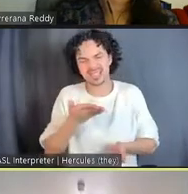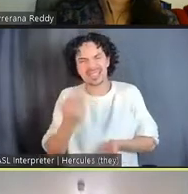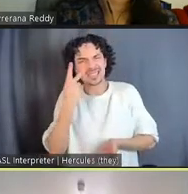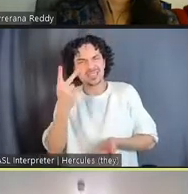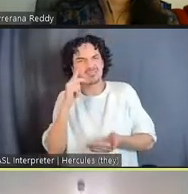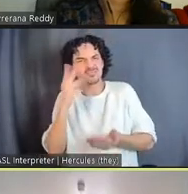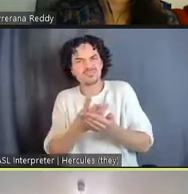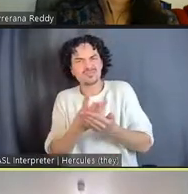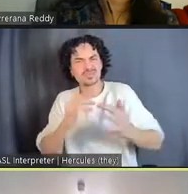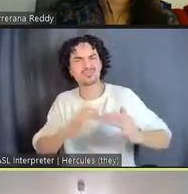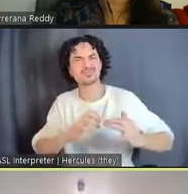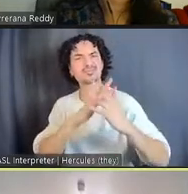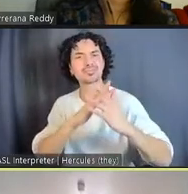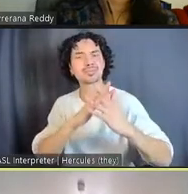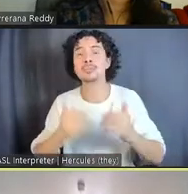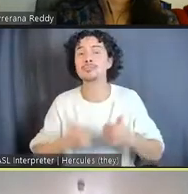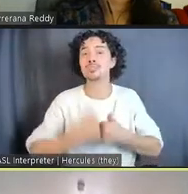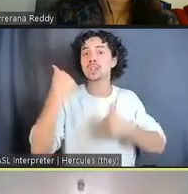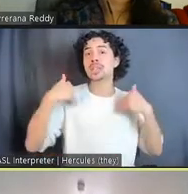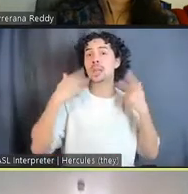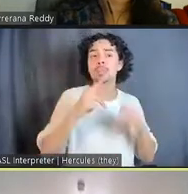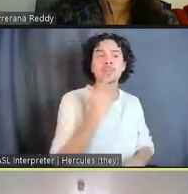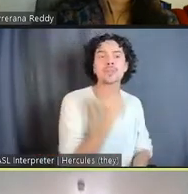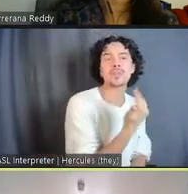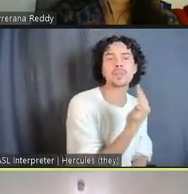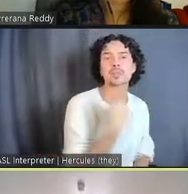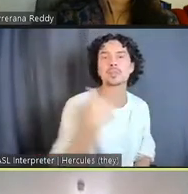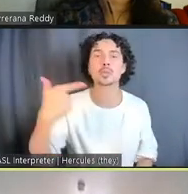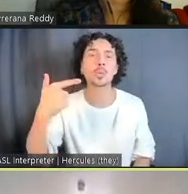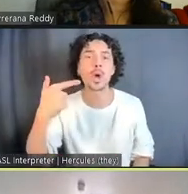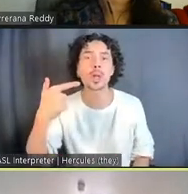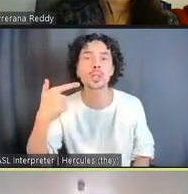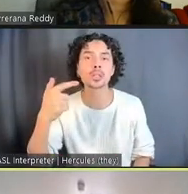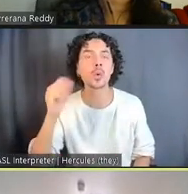with young people ages 15 to 21 who are diverted out of court and into this